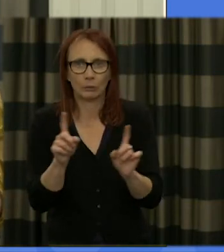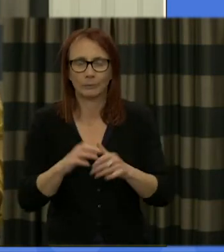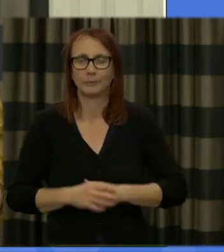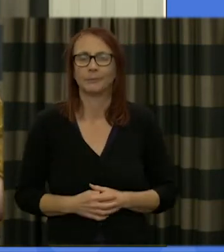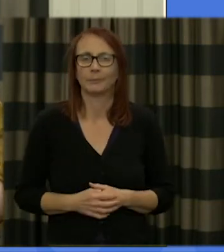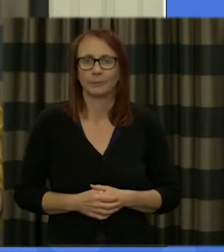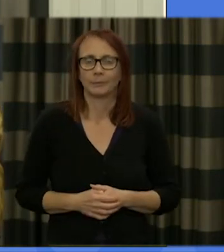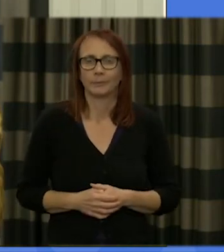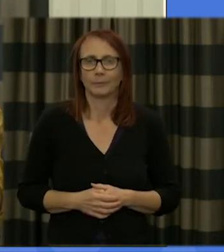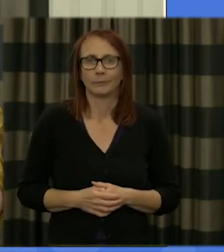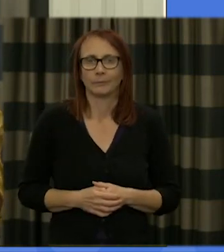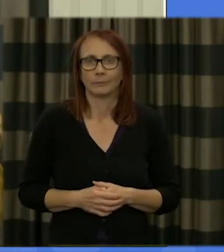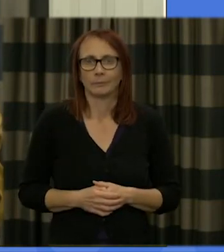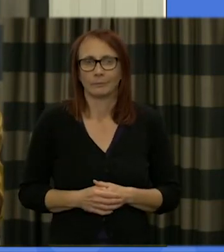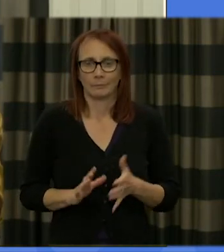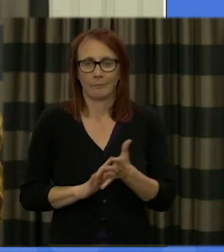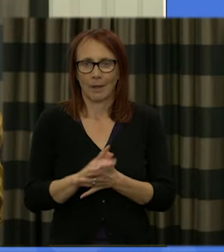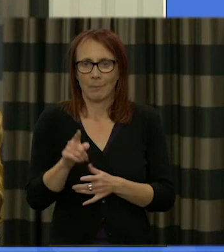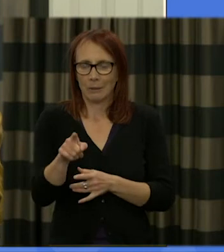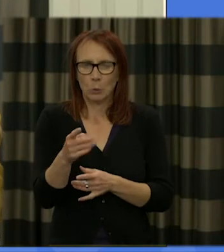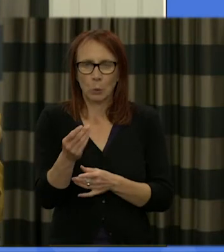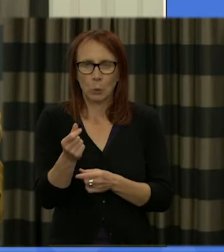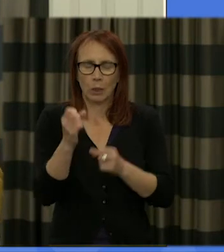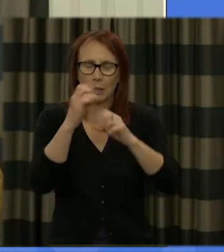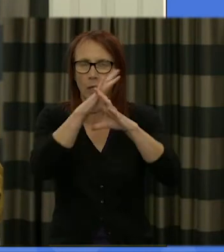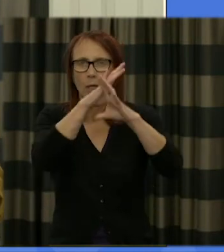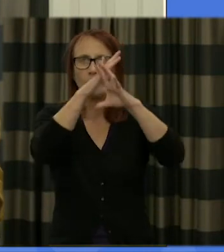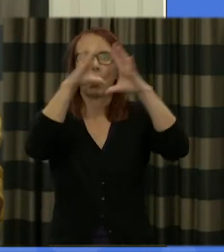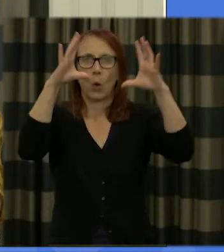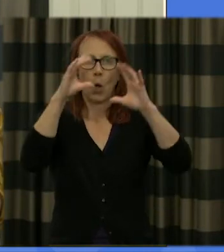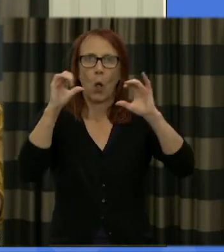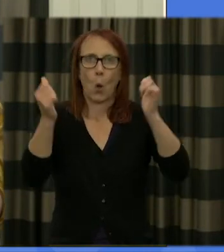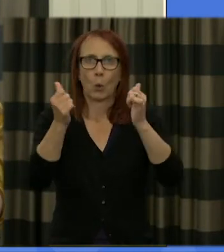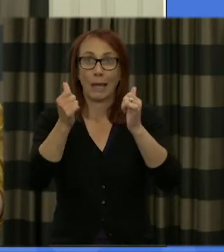sure so that you have some sense of how these aspirations may be realized and